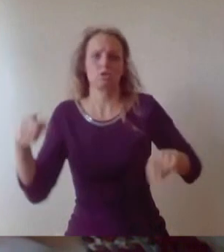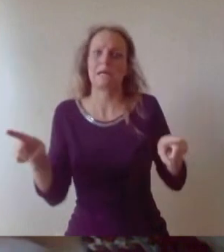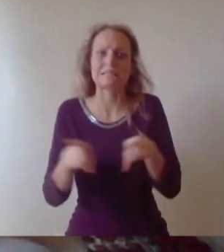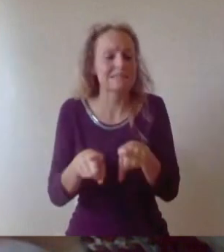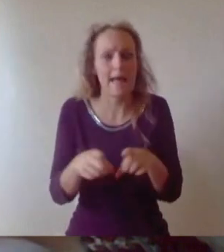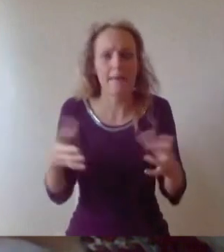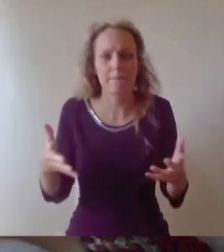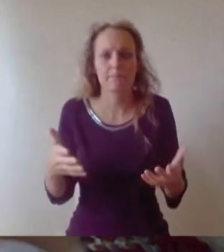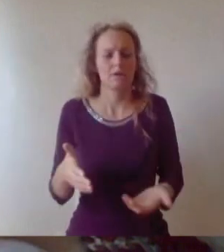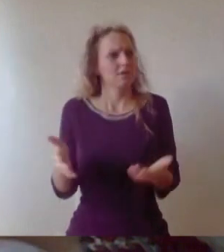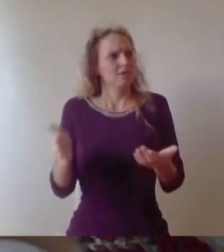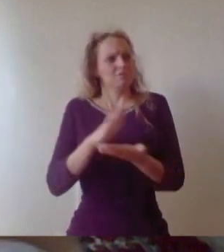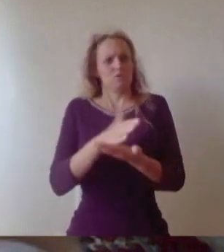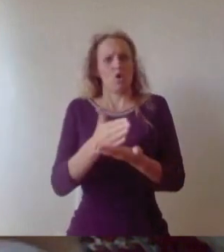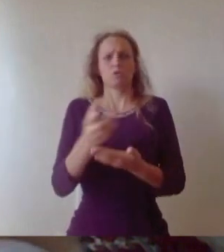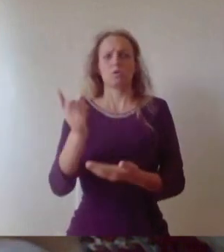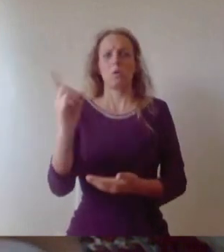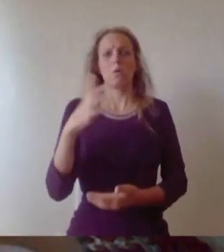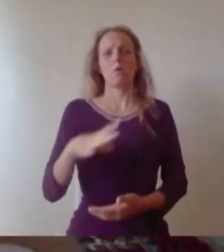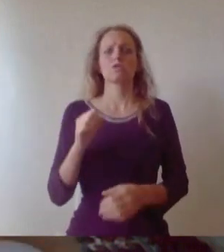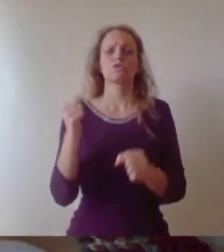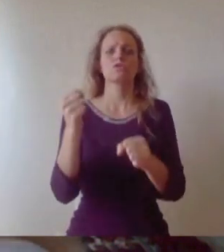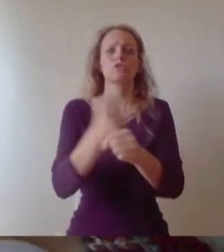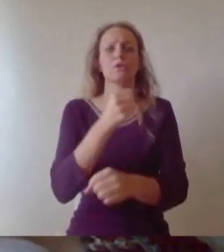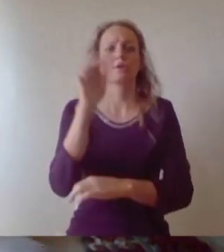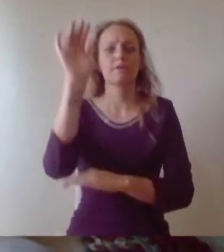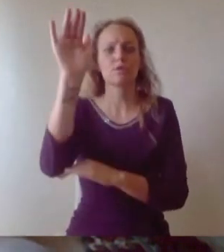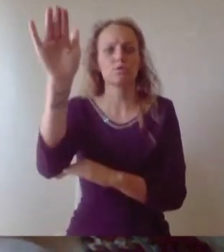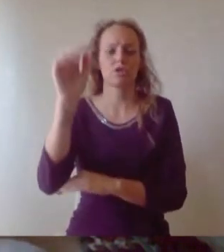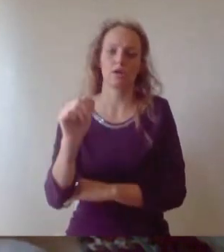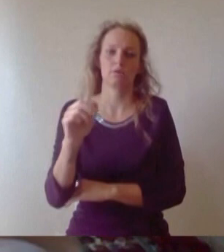and time for opportunities to emerge. The important thing is to be ready and